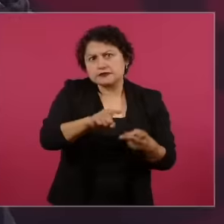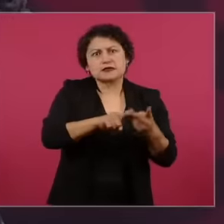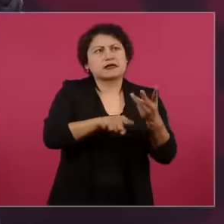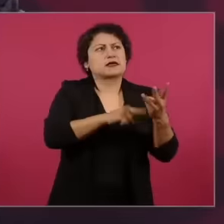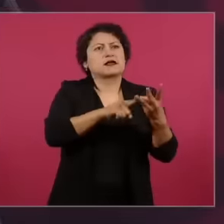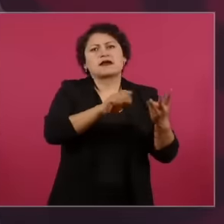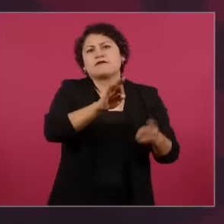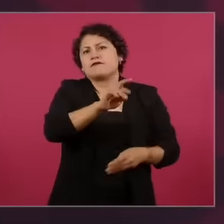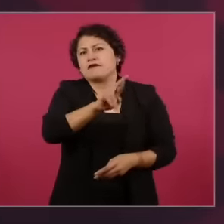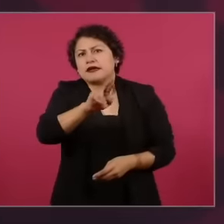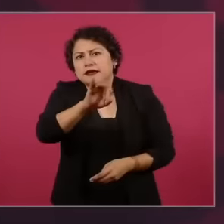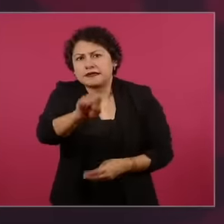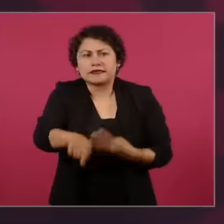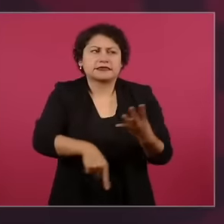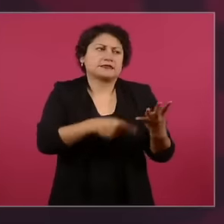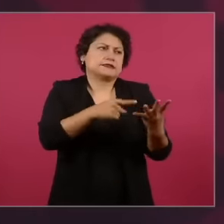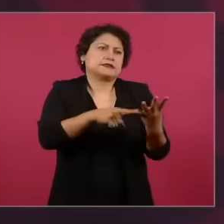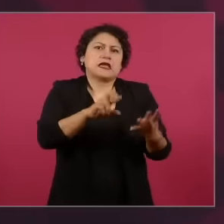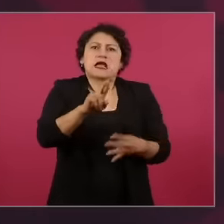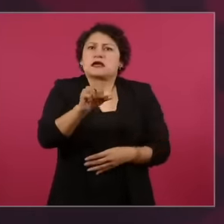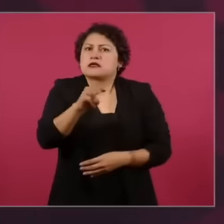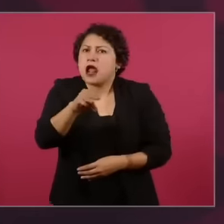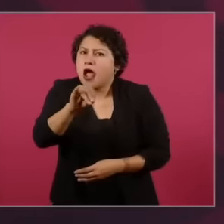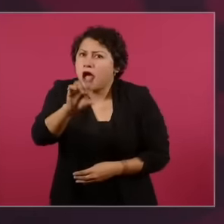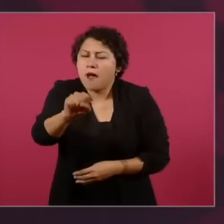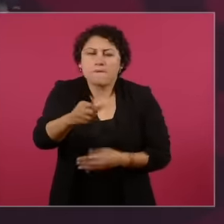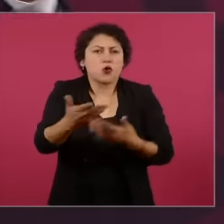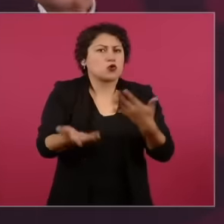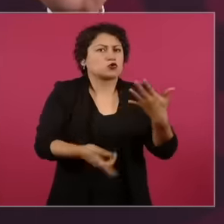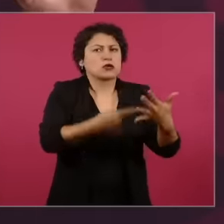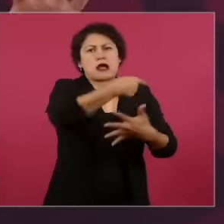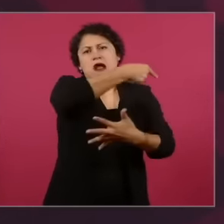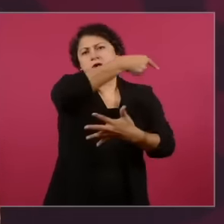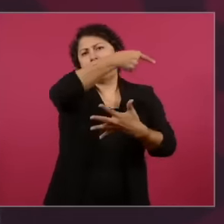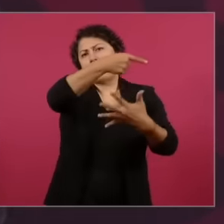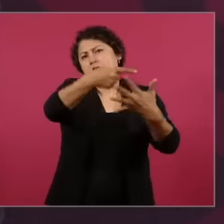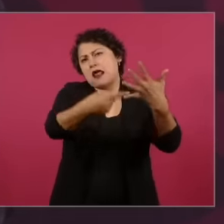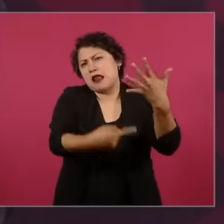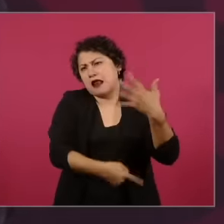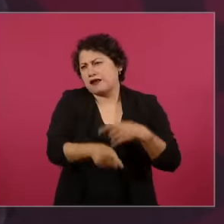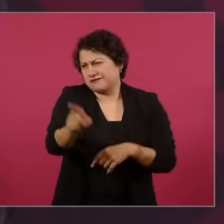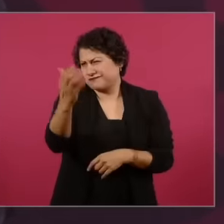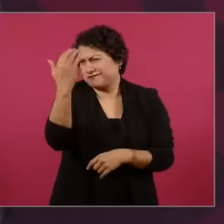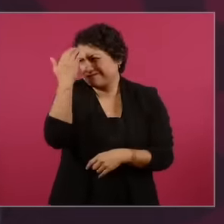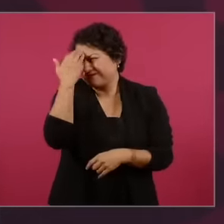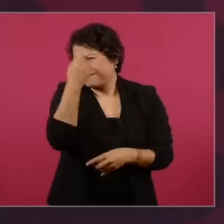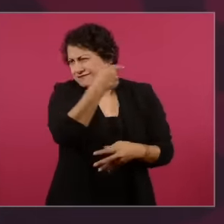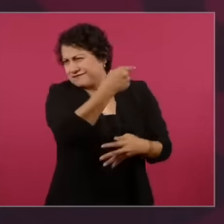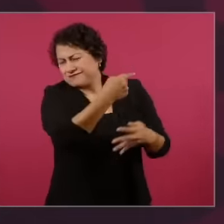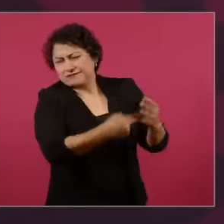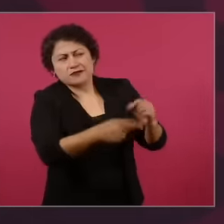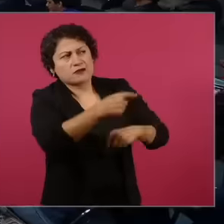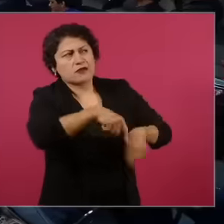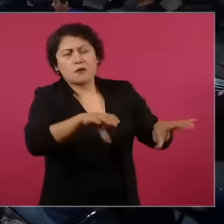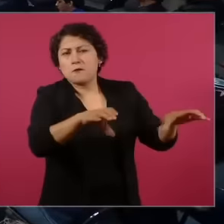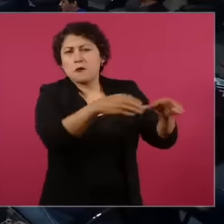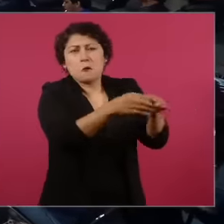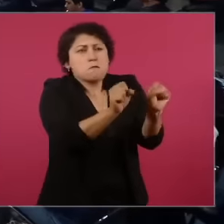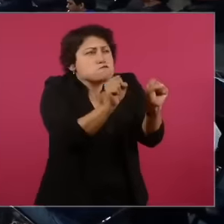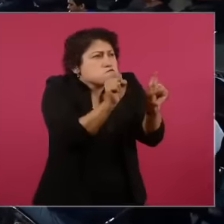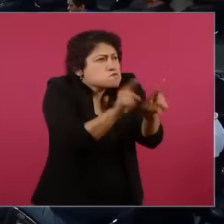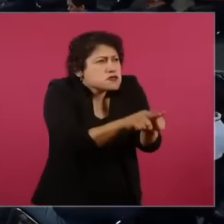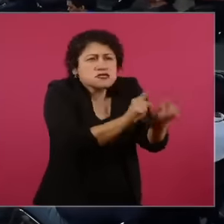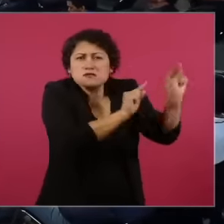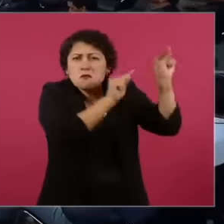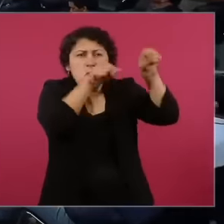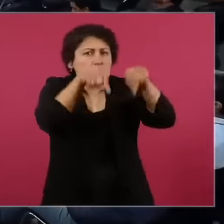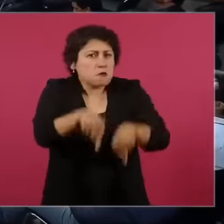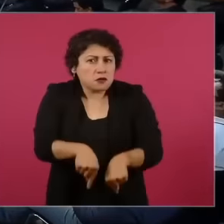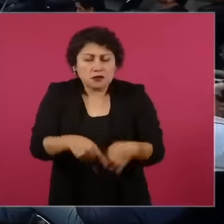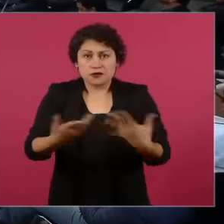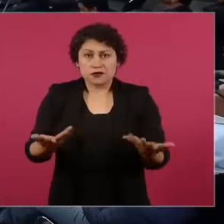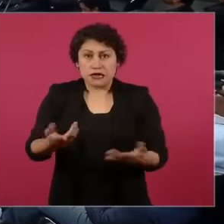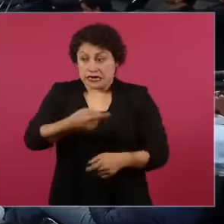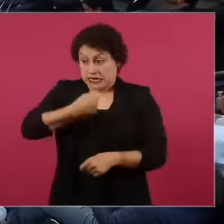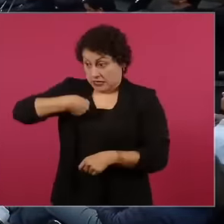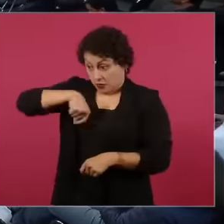passing through Jorge Ramos and the etcetera you already know it to ourselves we have allowed this